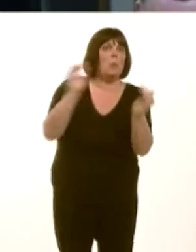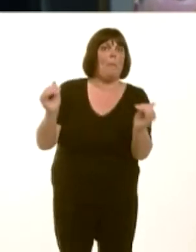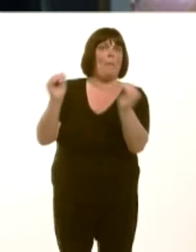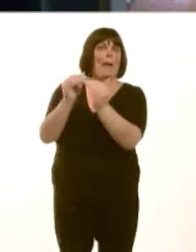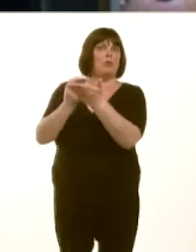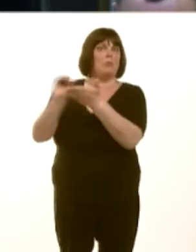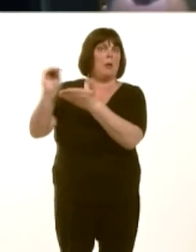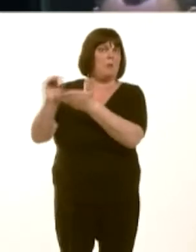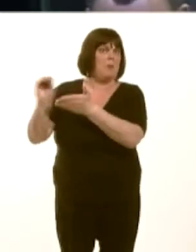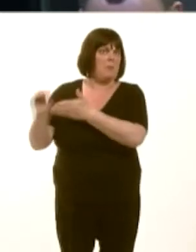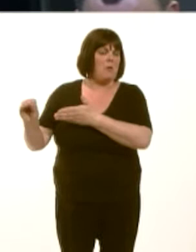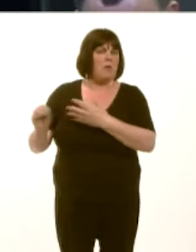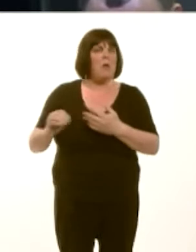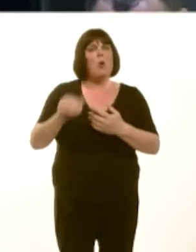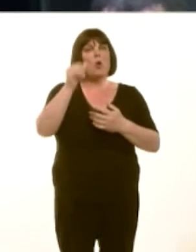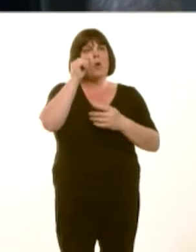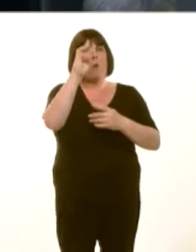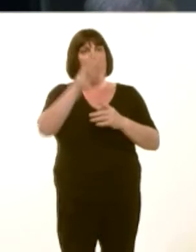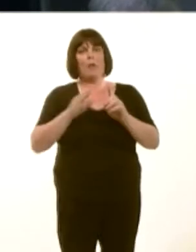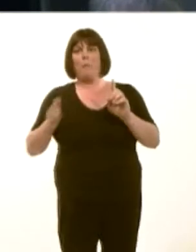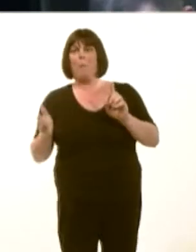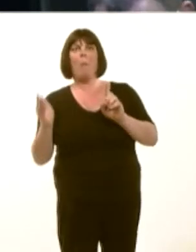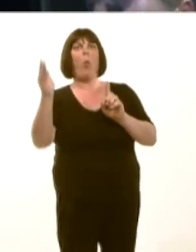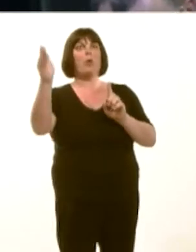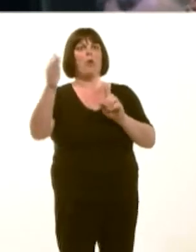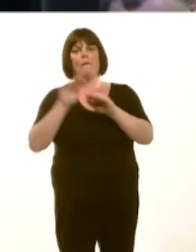aír gororau, pa drafodaethau a gawsoch a pha opsiynau rydych yn edrych arnynt ynglyn